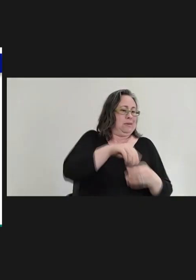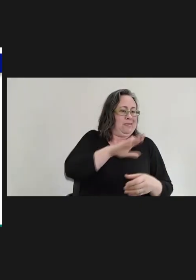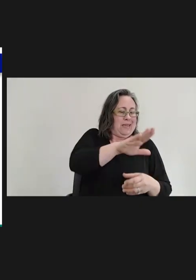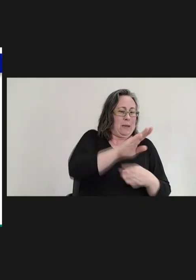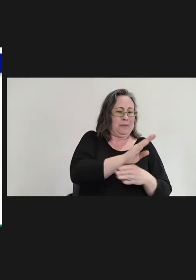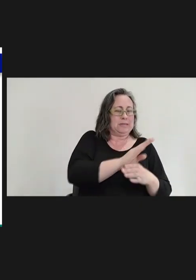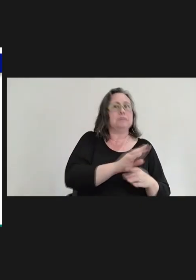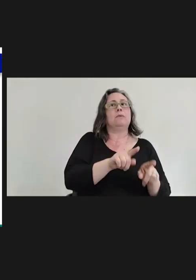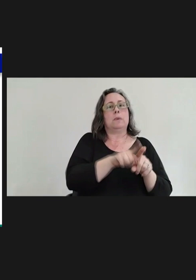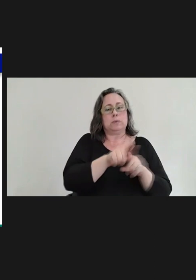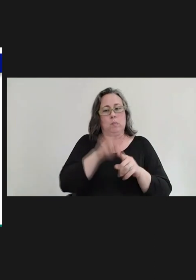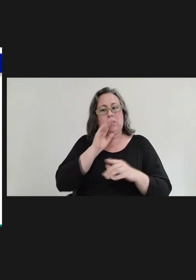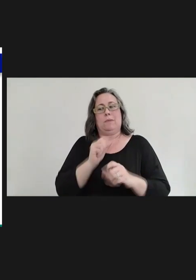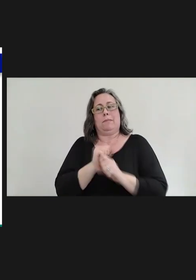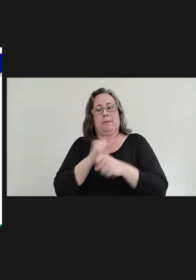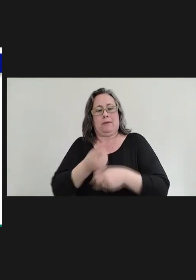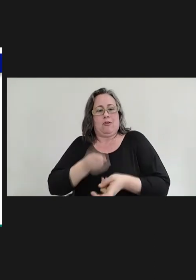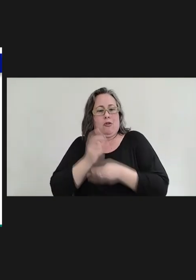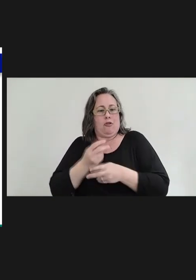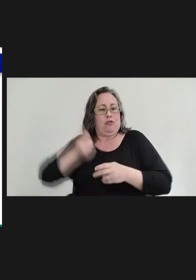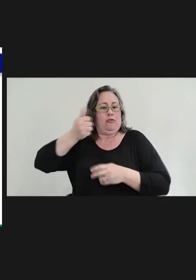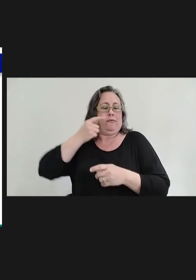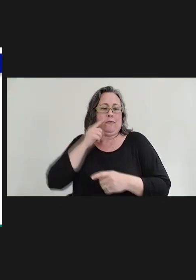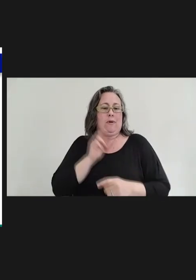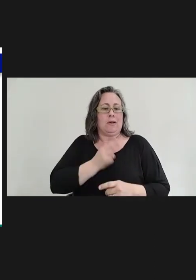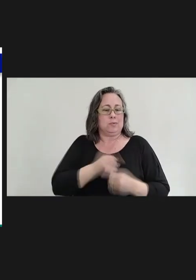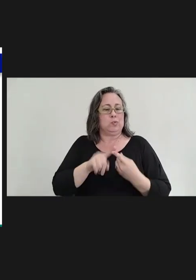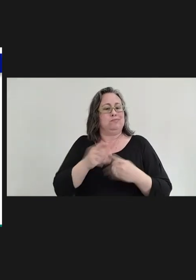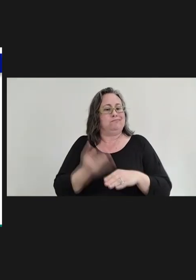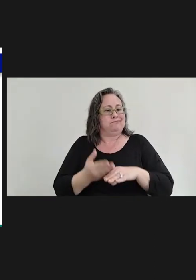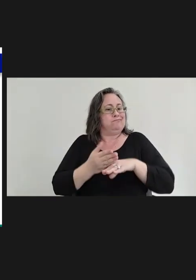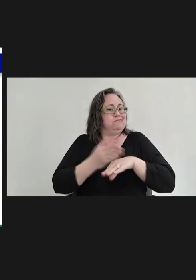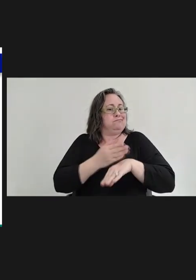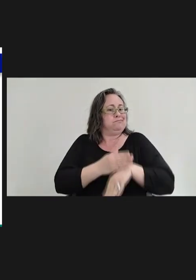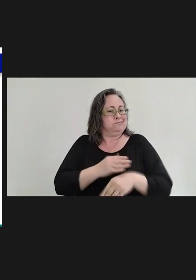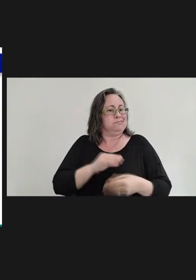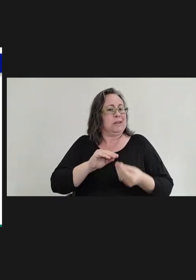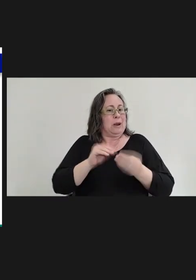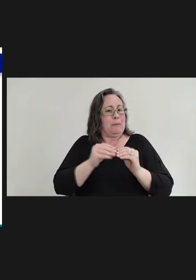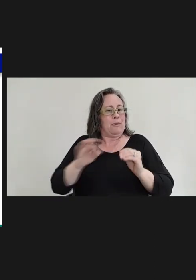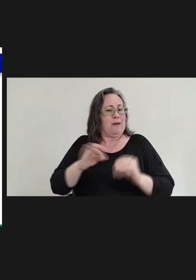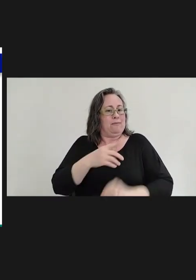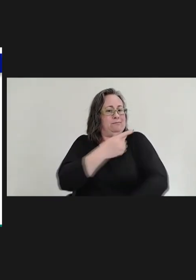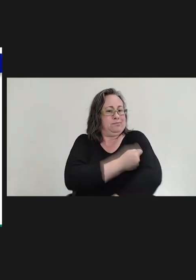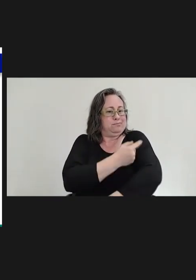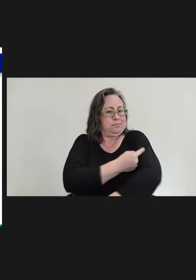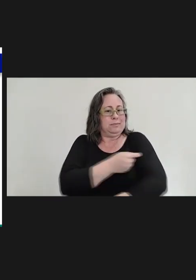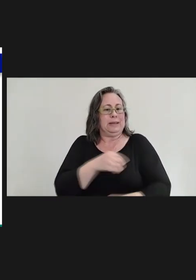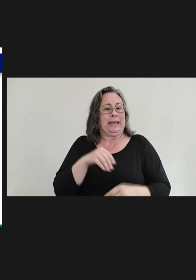to improve vaccination rates and maybe hopefully reduce exemption rates in those communities.